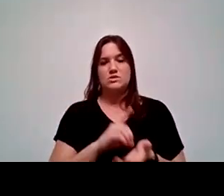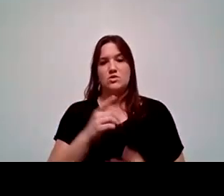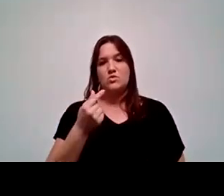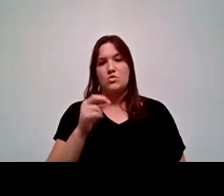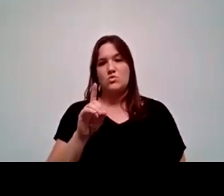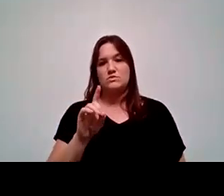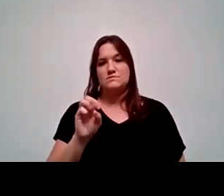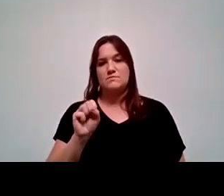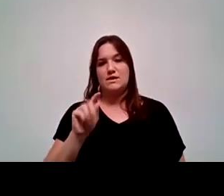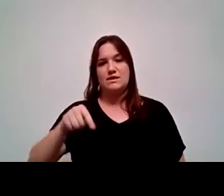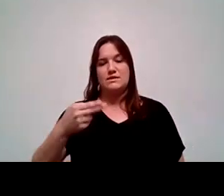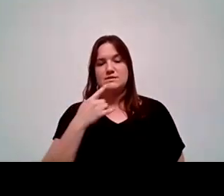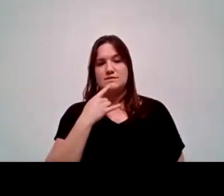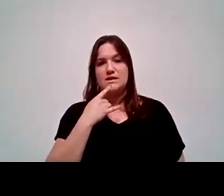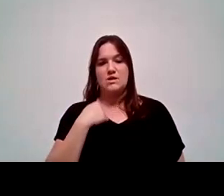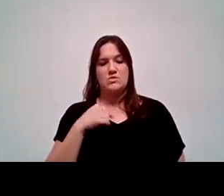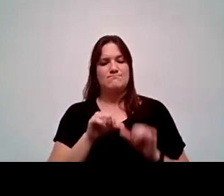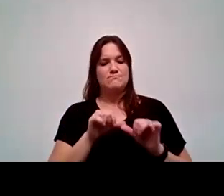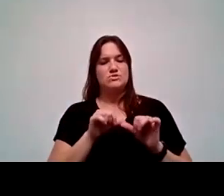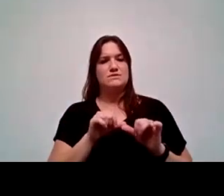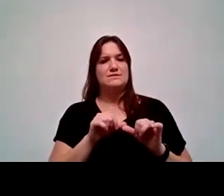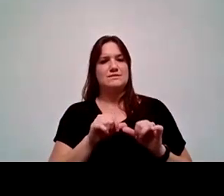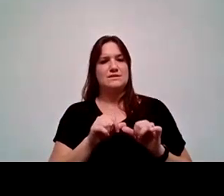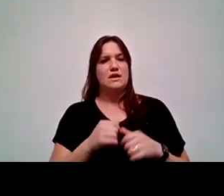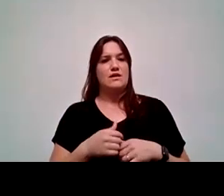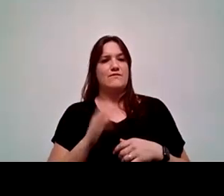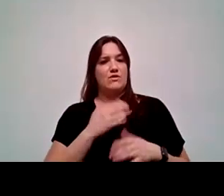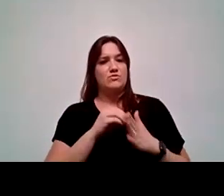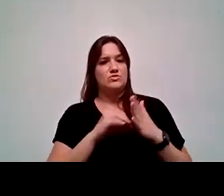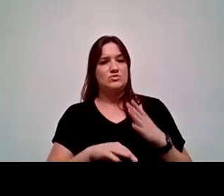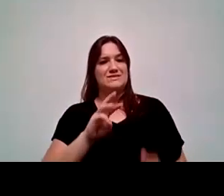when you look at persistence in our population, the average persistence of our students is 68%.